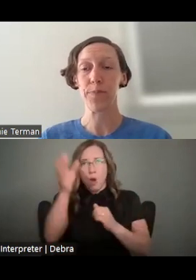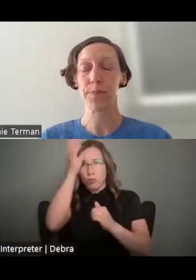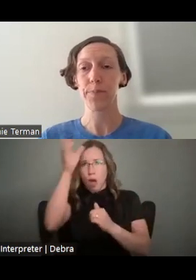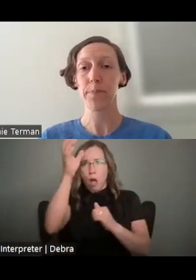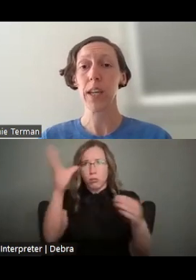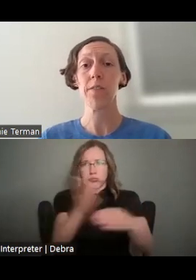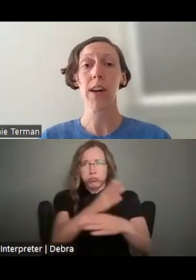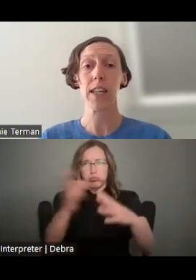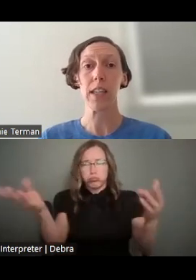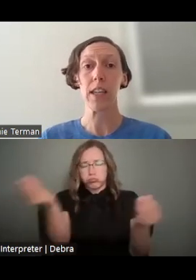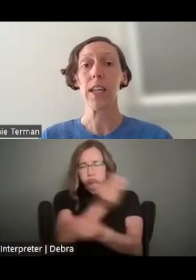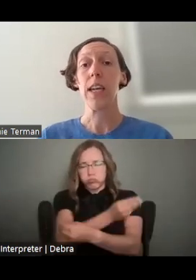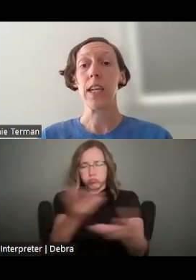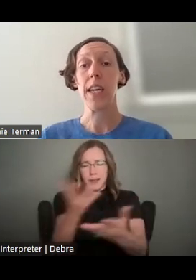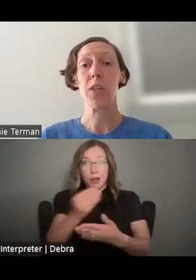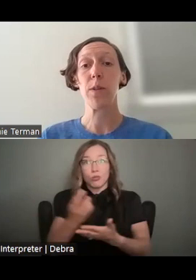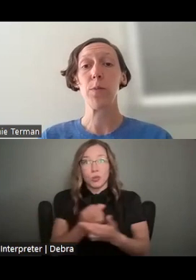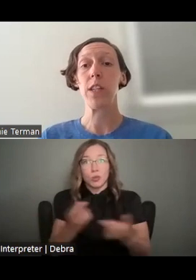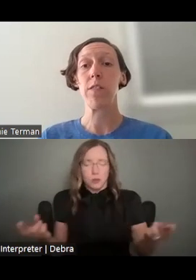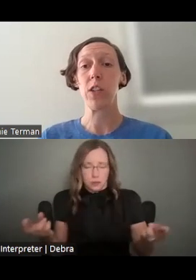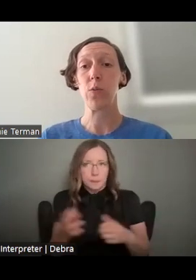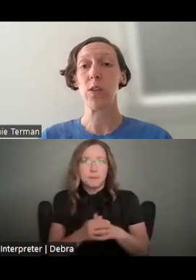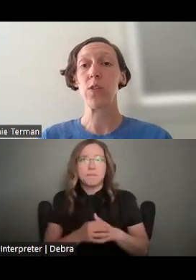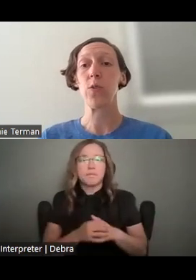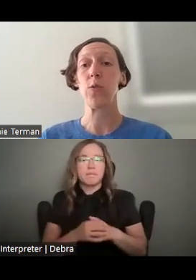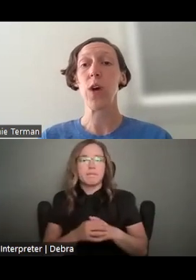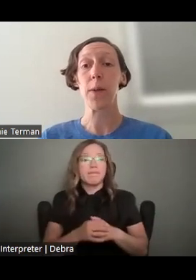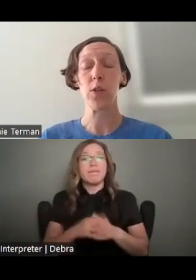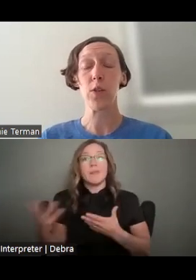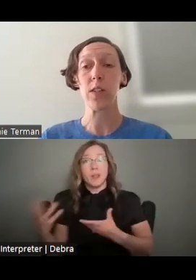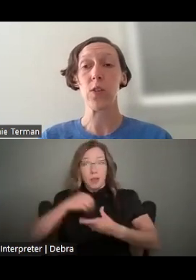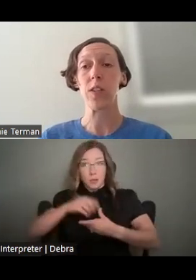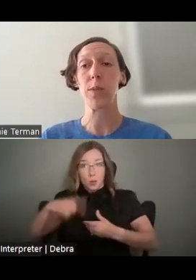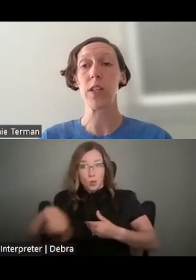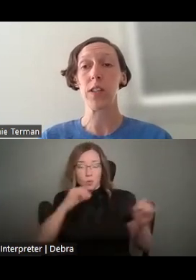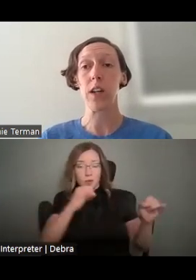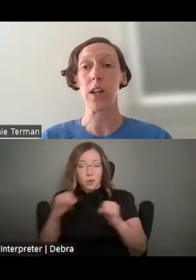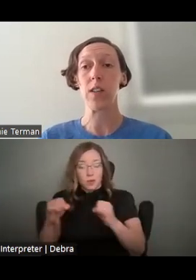AND, FINALLY, ENGAGEMENT WITH INDIVIDUALS WHOSE OPPORTUNITIES TO EXPERIENCE THE ARTS